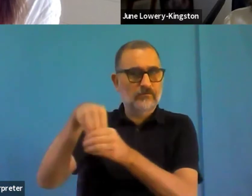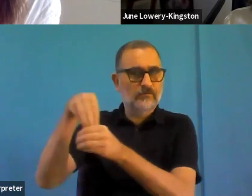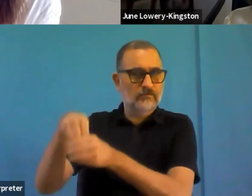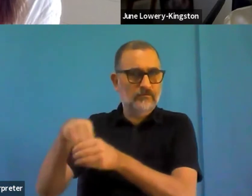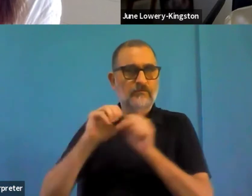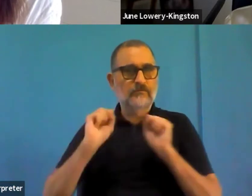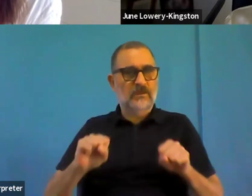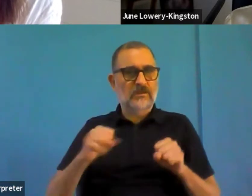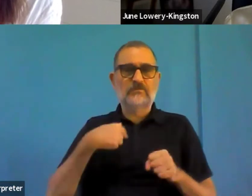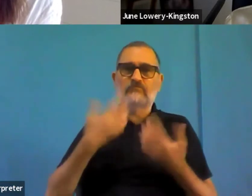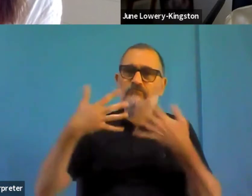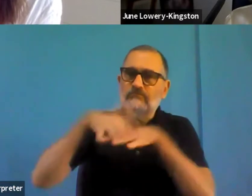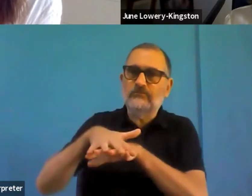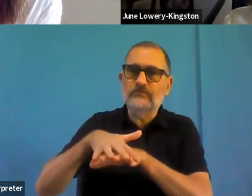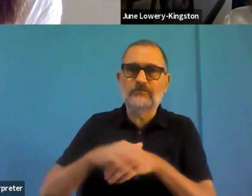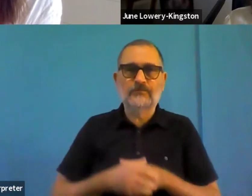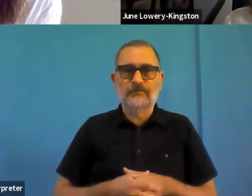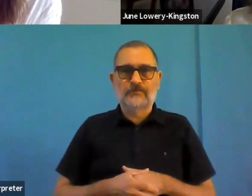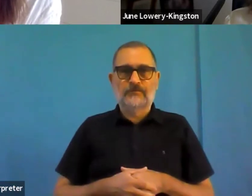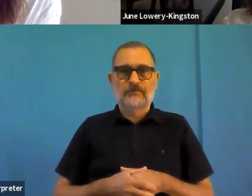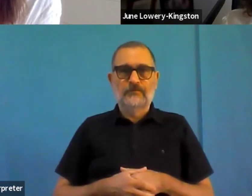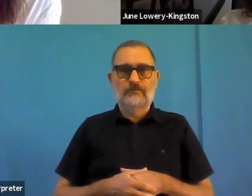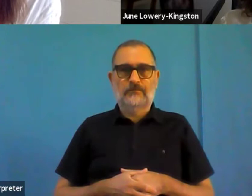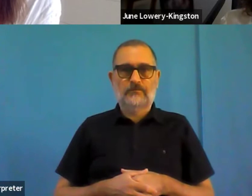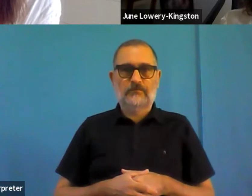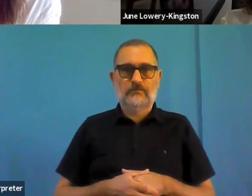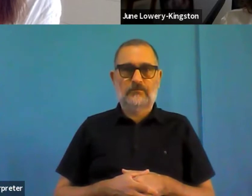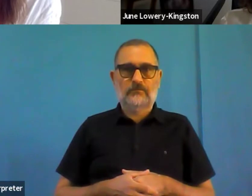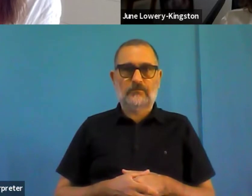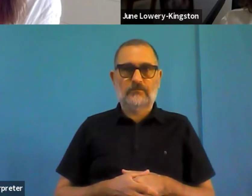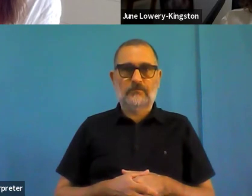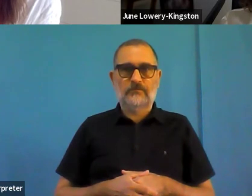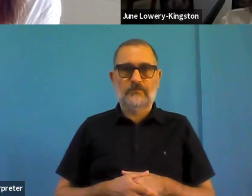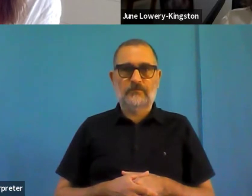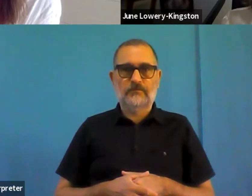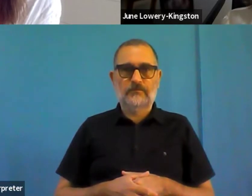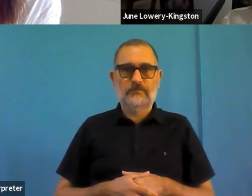And among my great pleasures of work is responsibility for the web accessibility directive as well